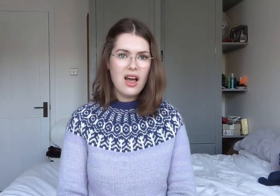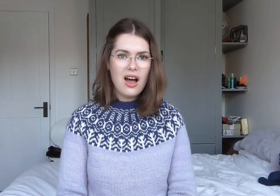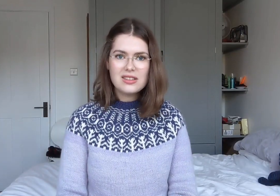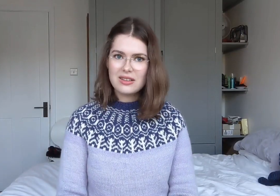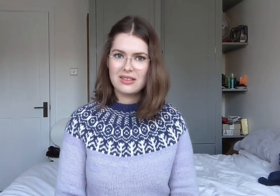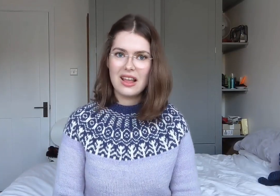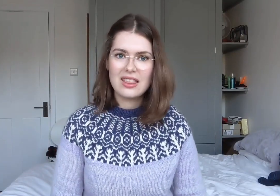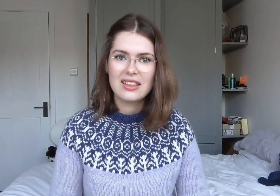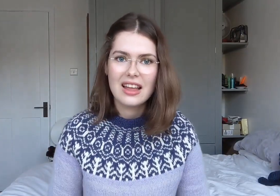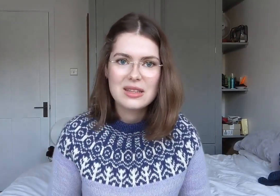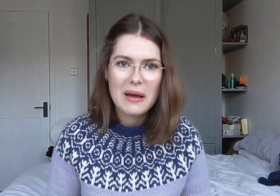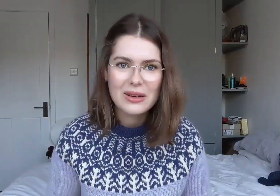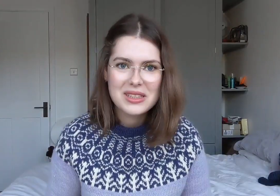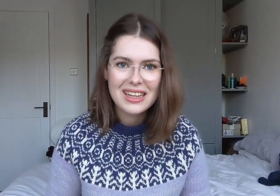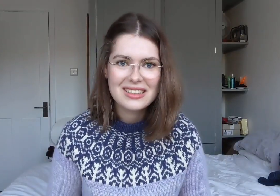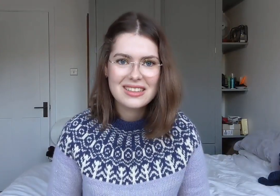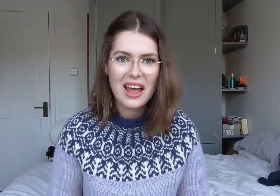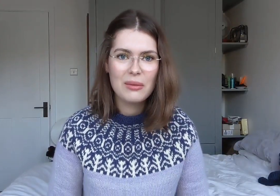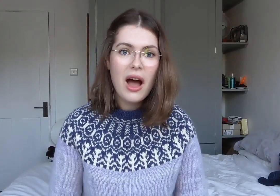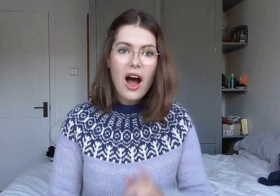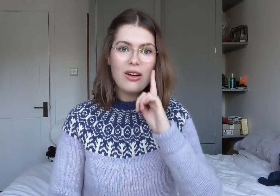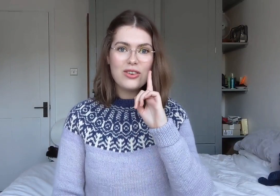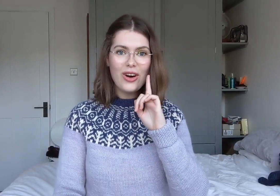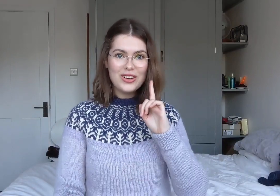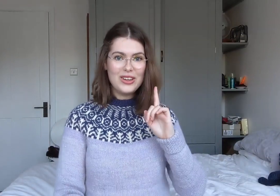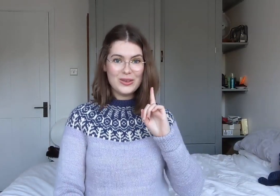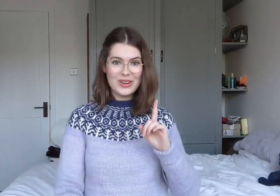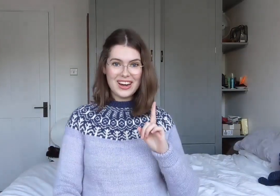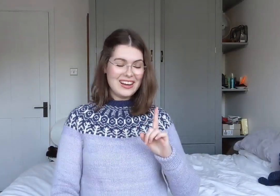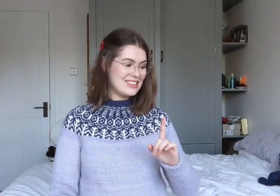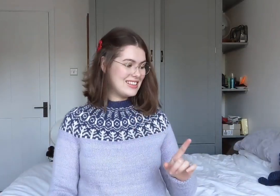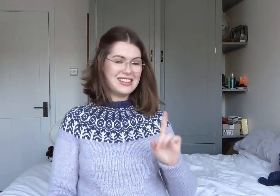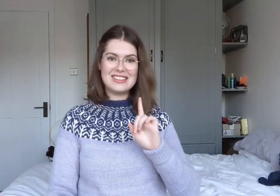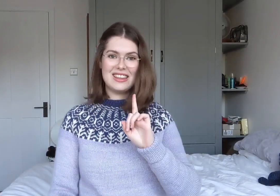I think that's about it. I've got new glasses.